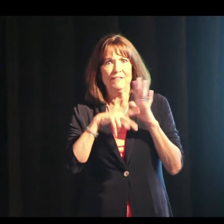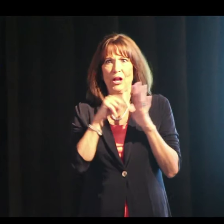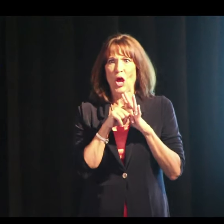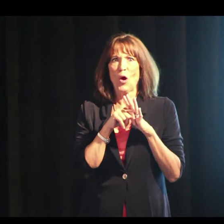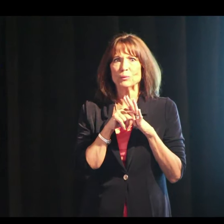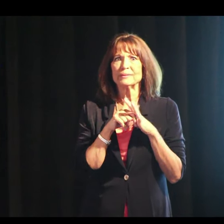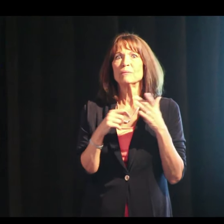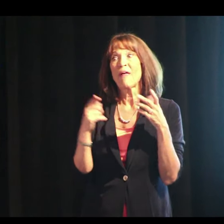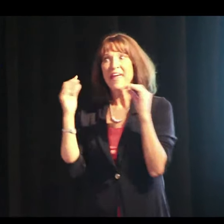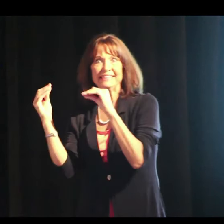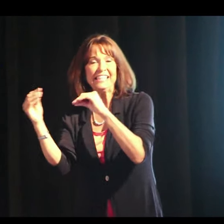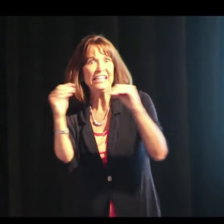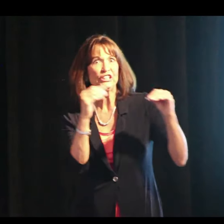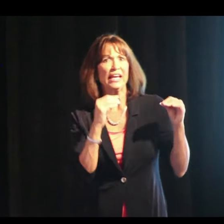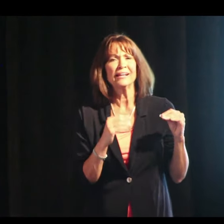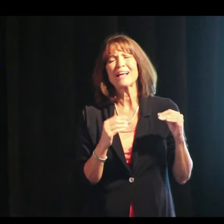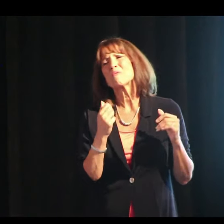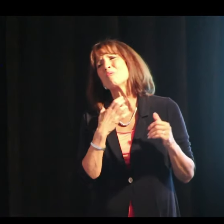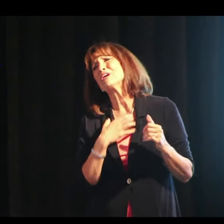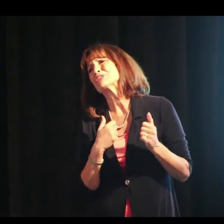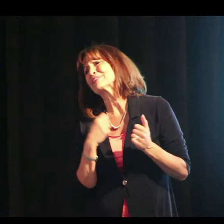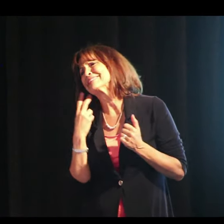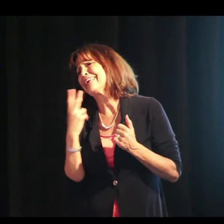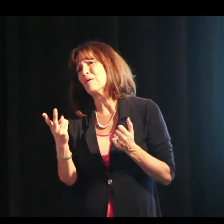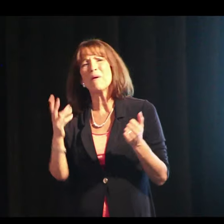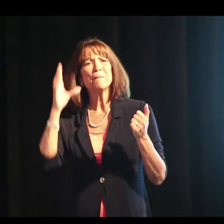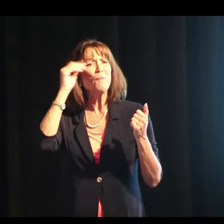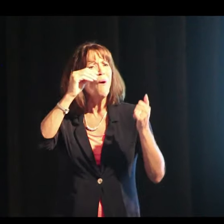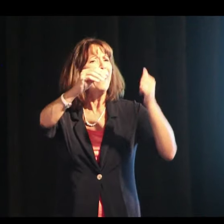the literary elements of video, I wish you could see these boys,